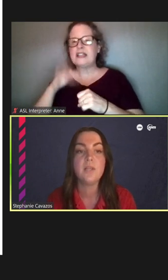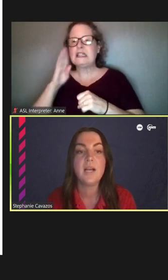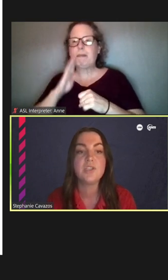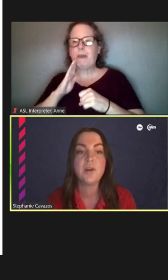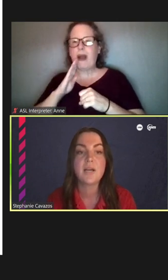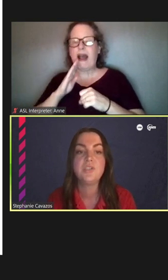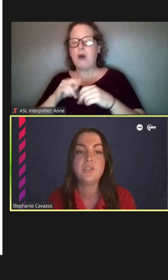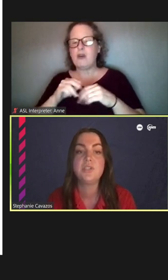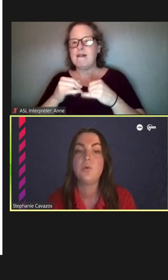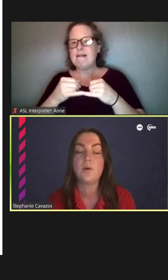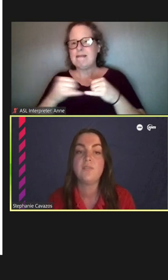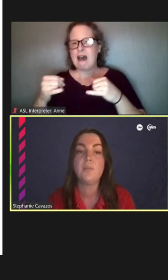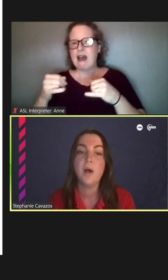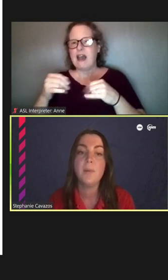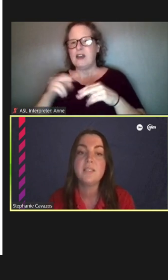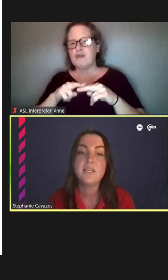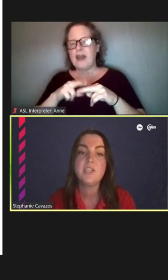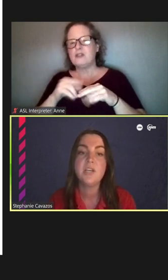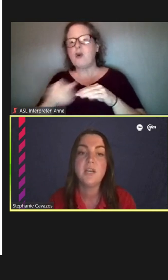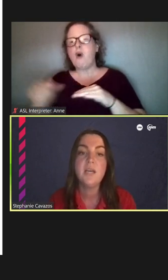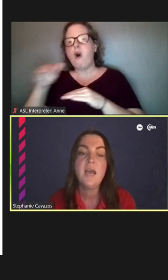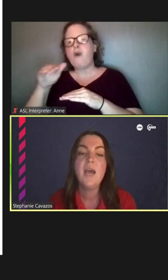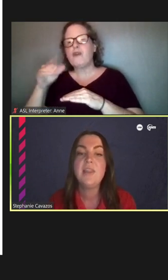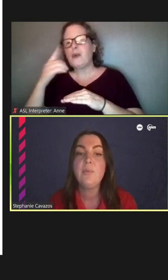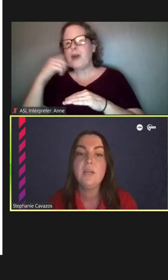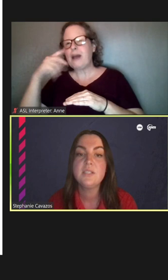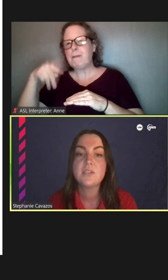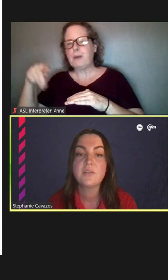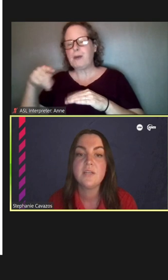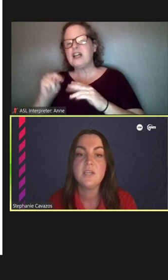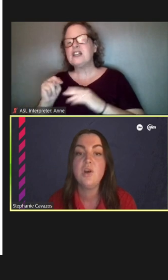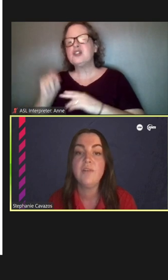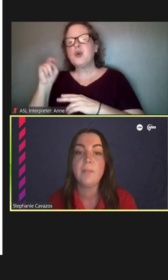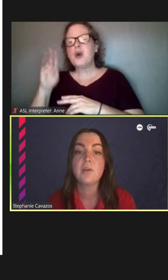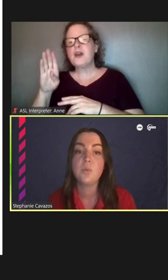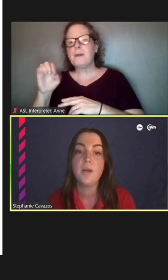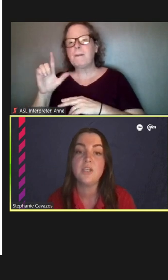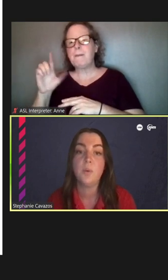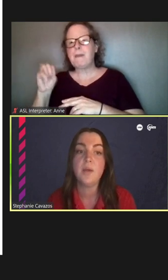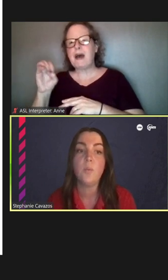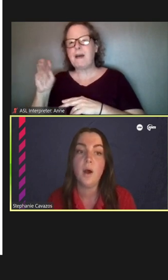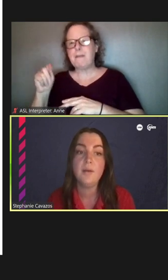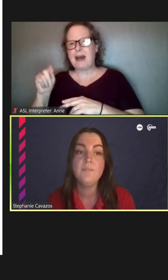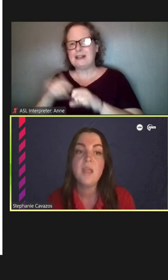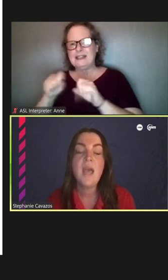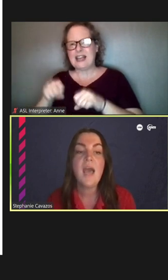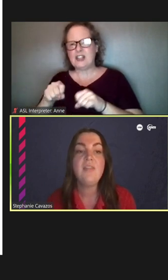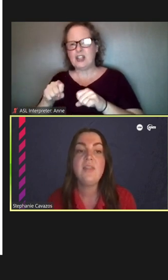Line tracks just north of the Belmont station, and that went into service in November 2021, and then